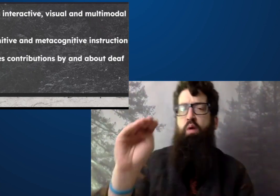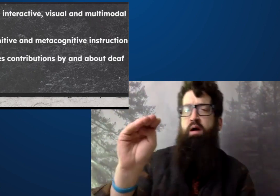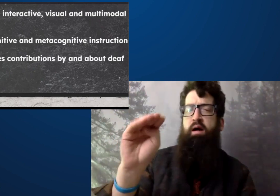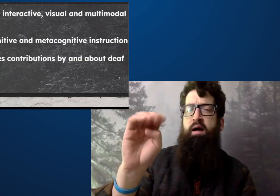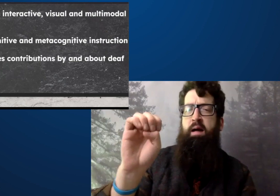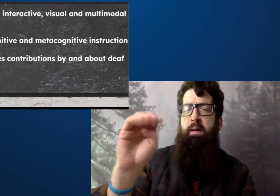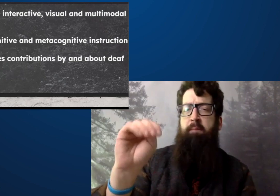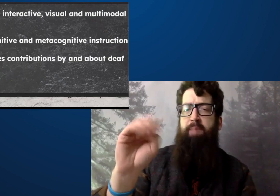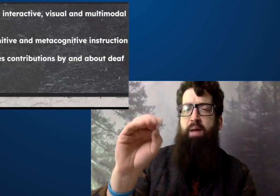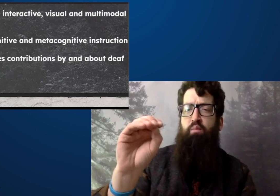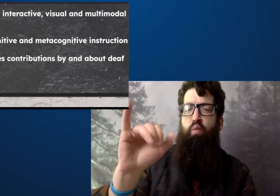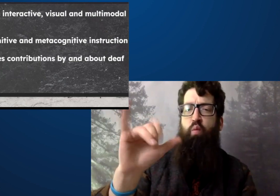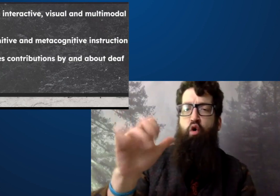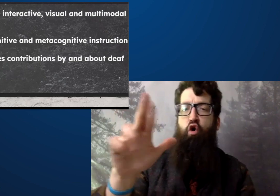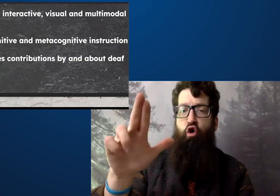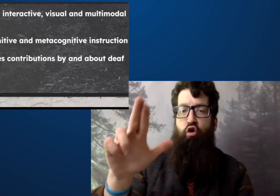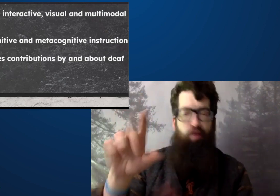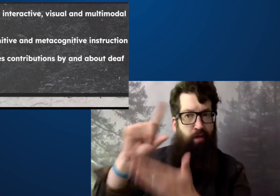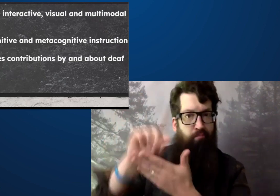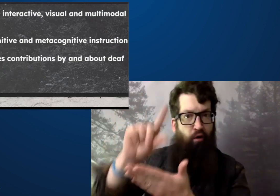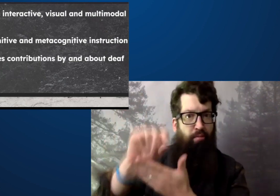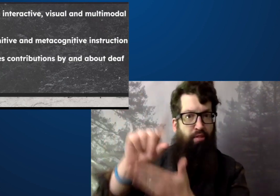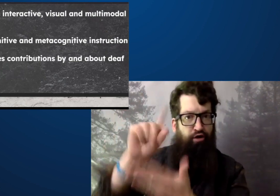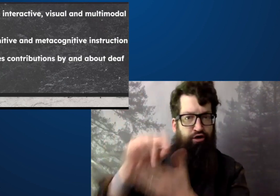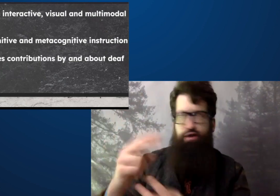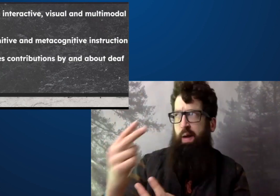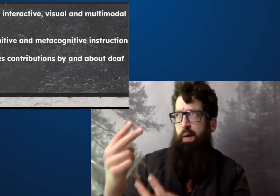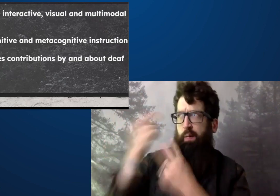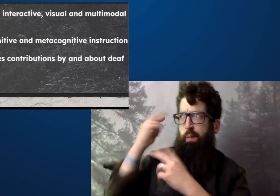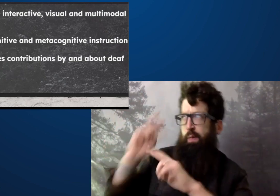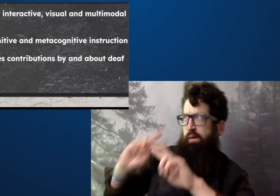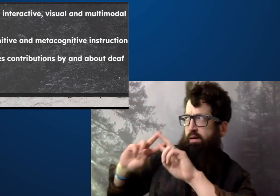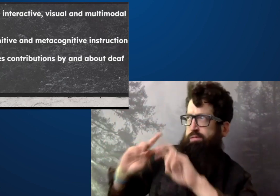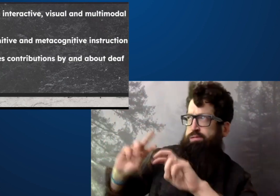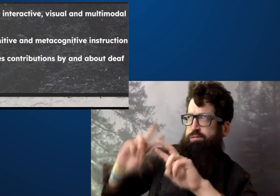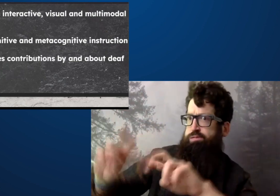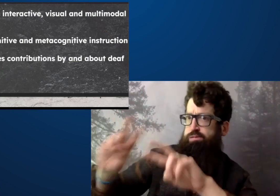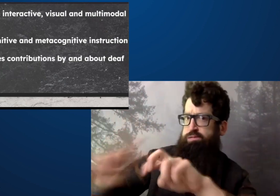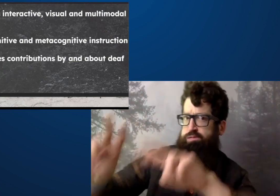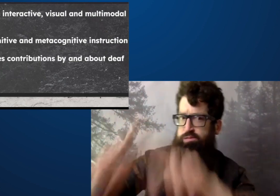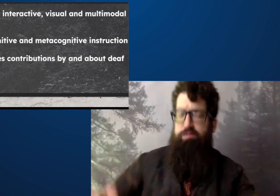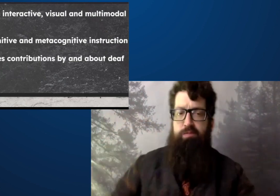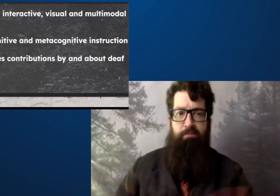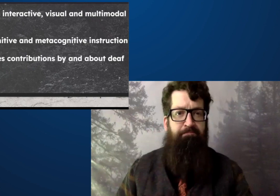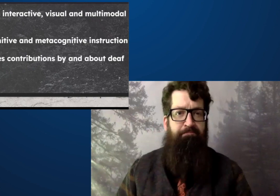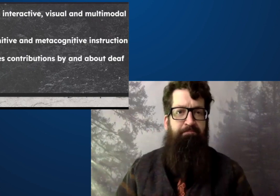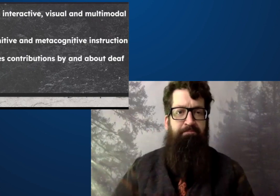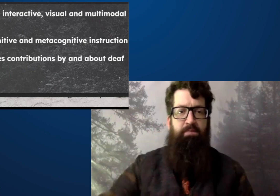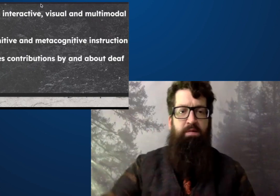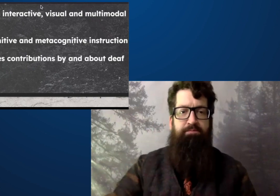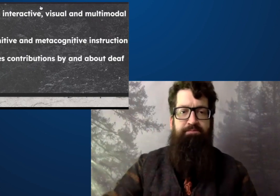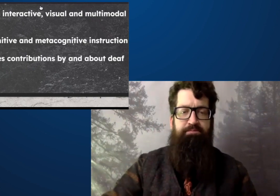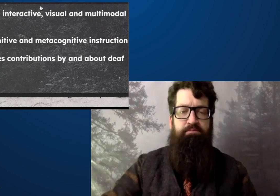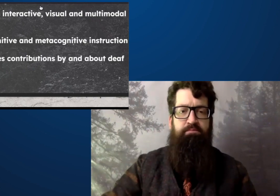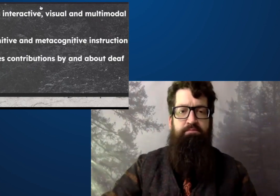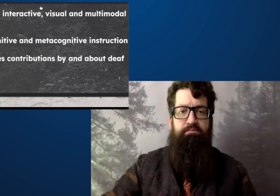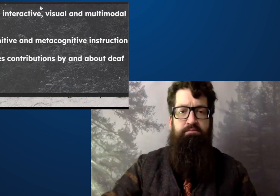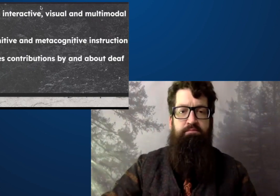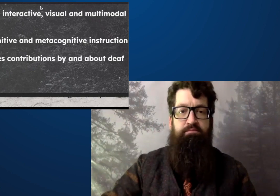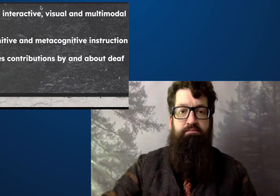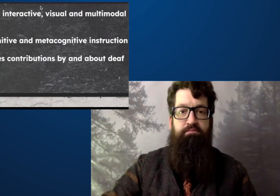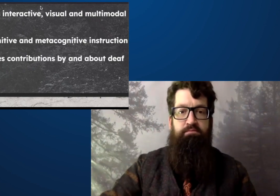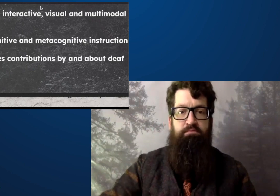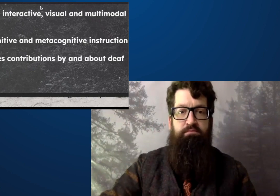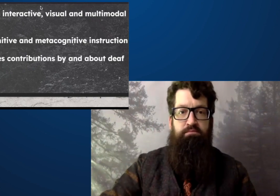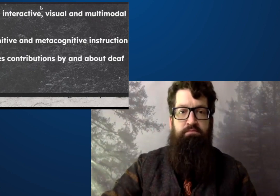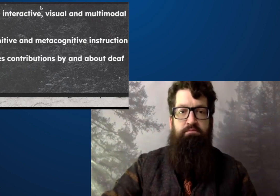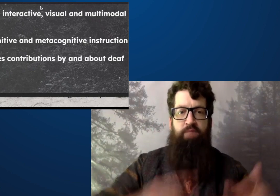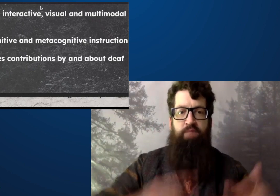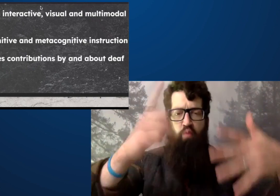more pervasive, but there's a lot more published documentation from memorials.